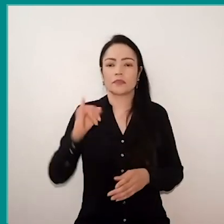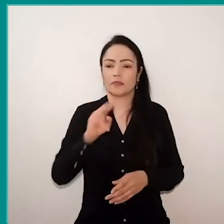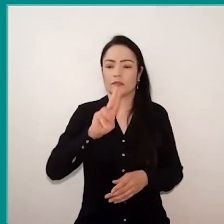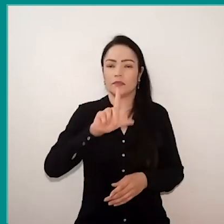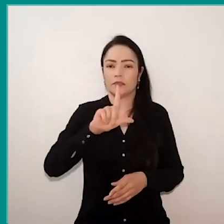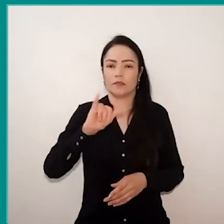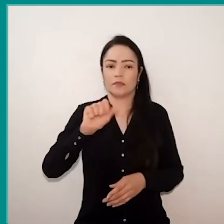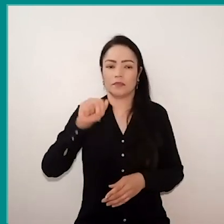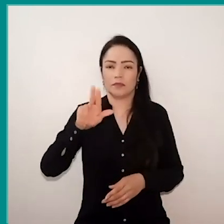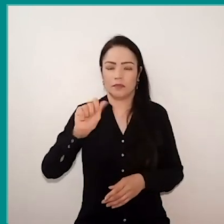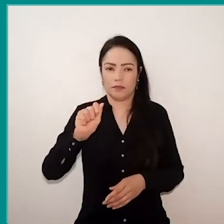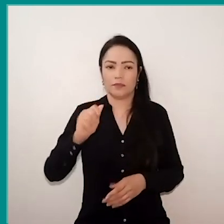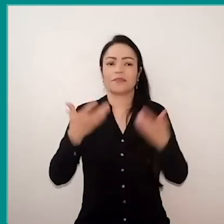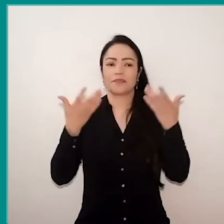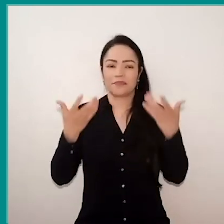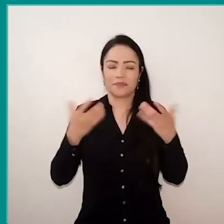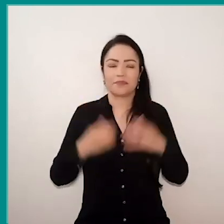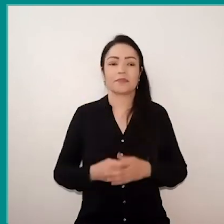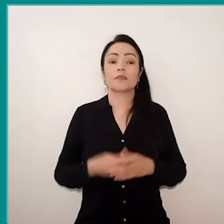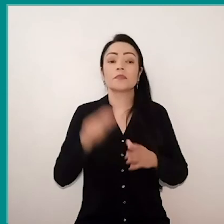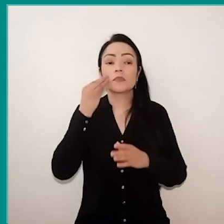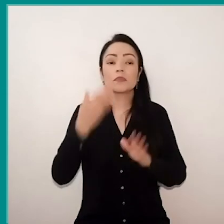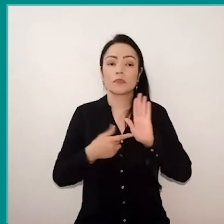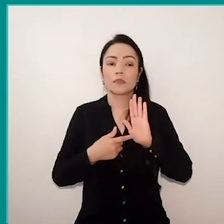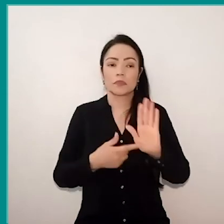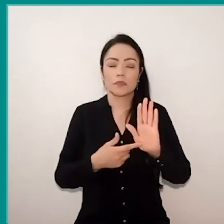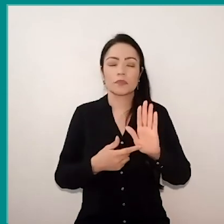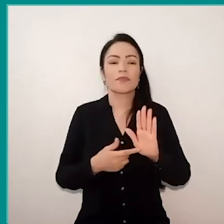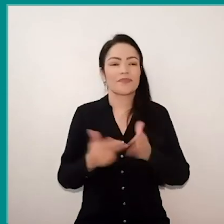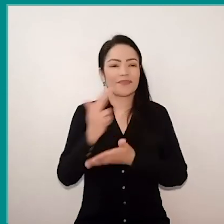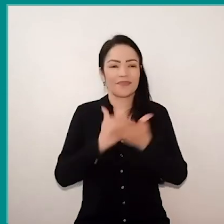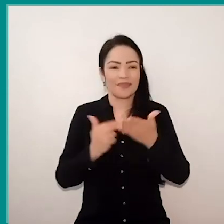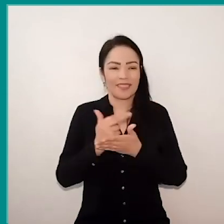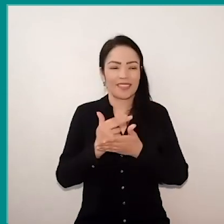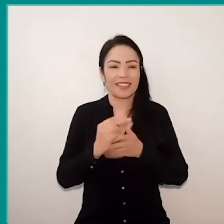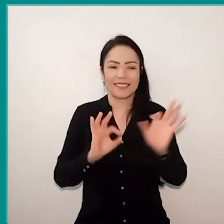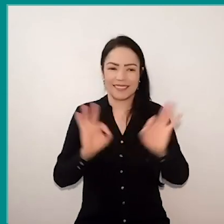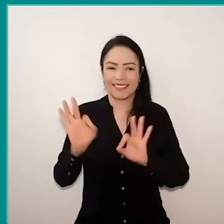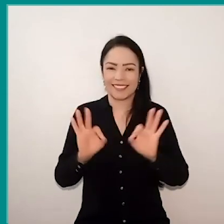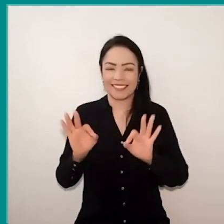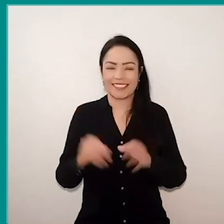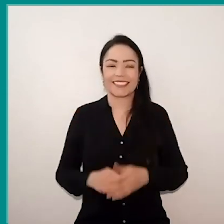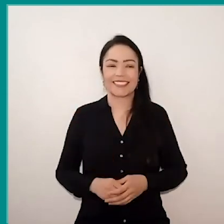who want to show us the beautiful illustrations that she always produces in the boards, so, Juliana, please,